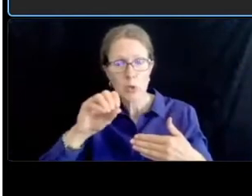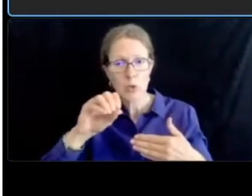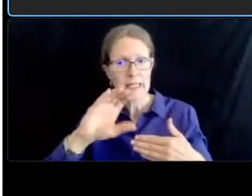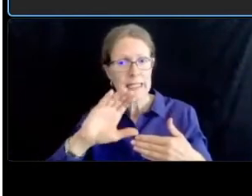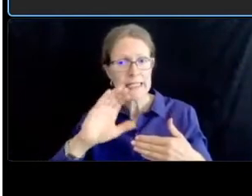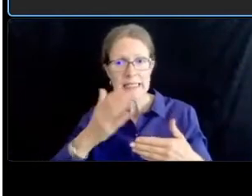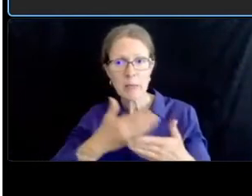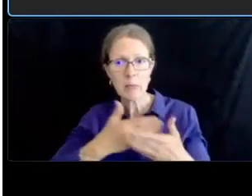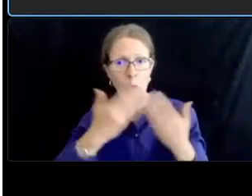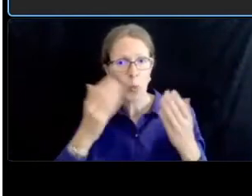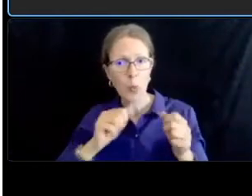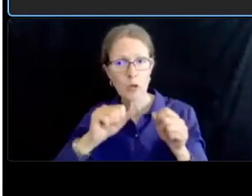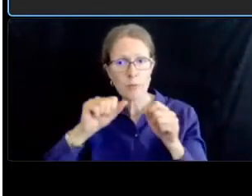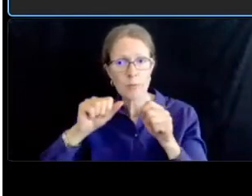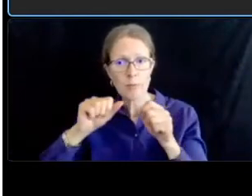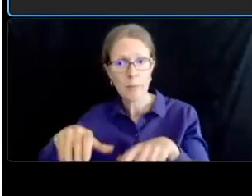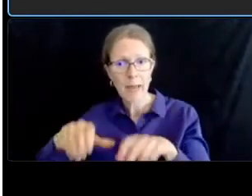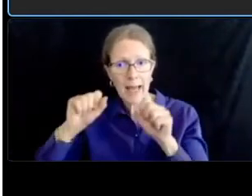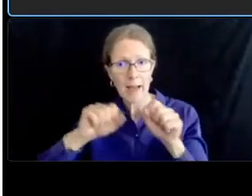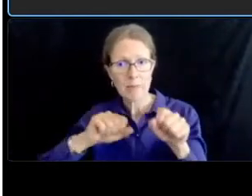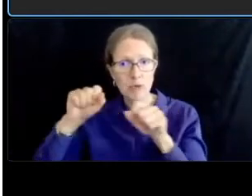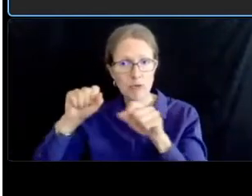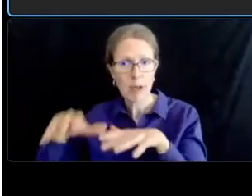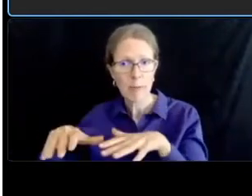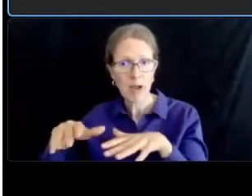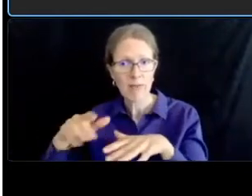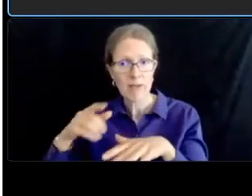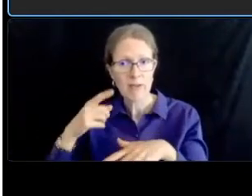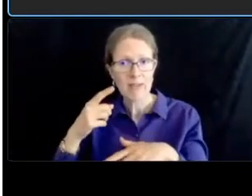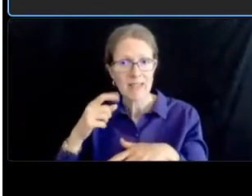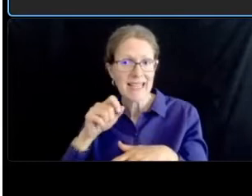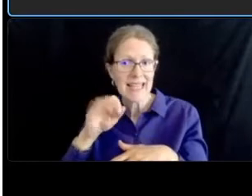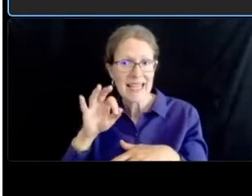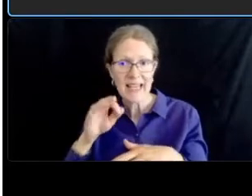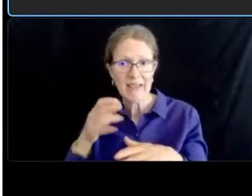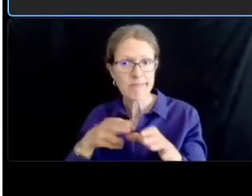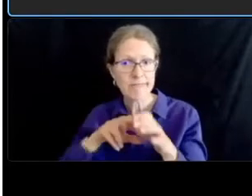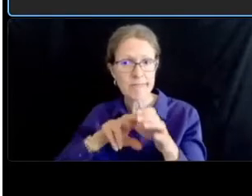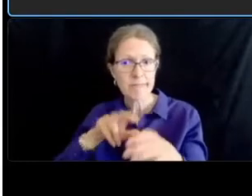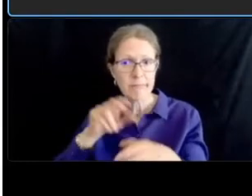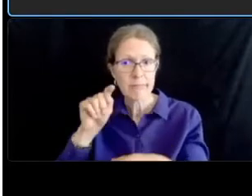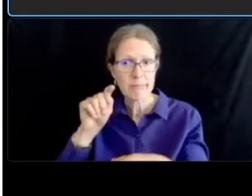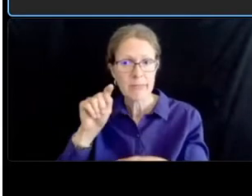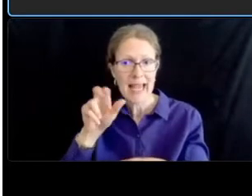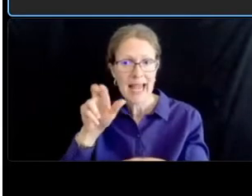ride shares and also no special spots for school buses and commercial tour buses at this point will